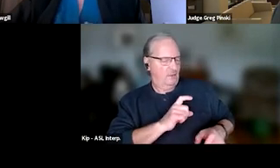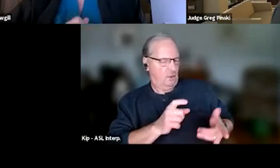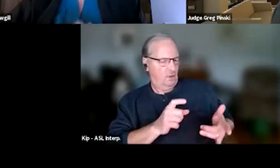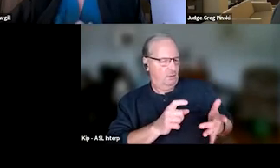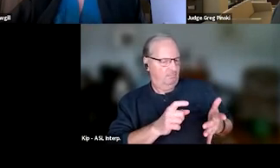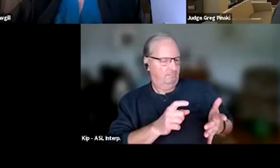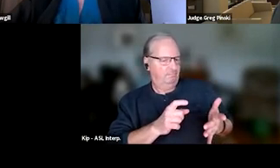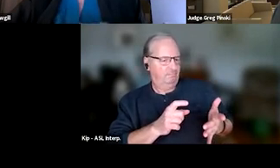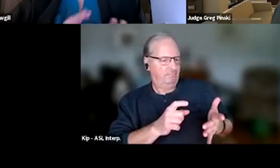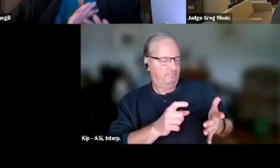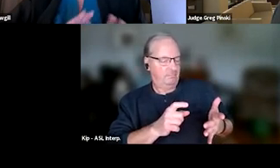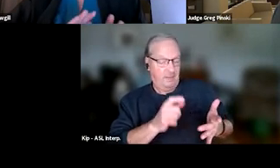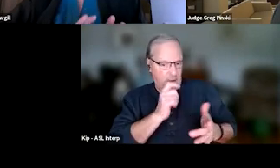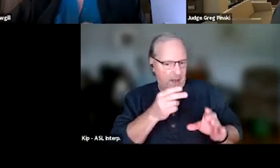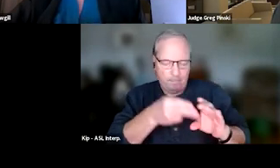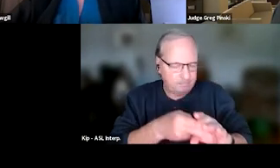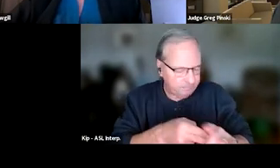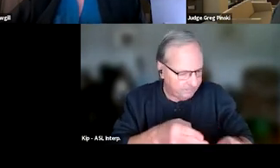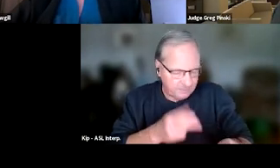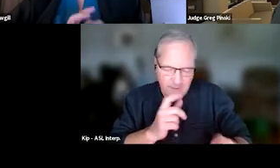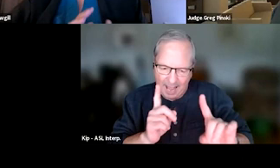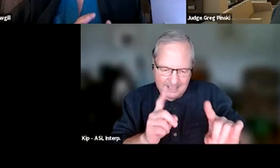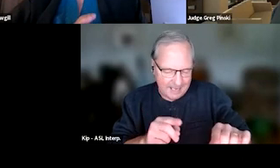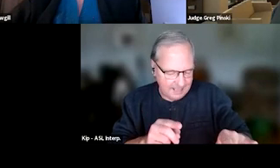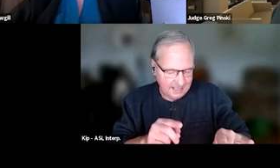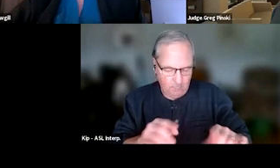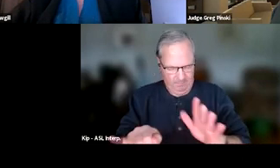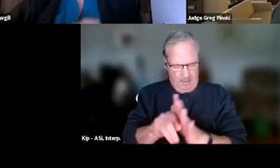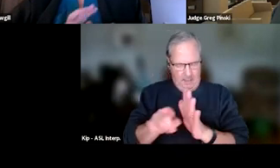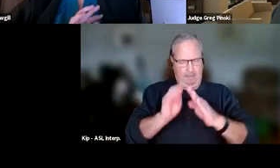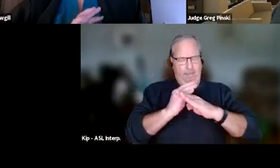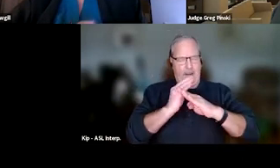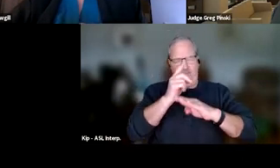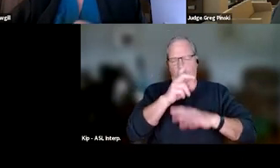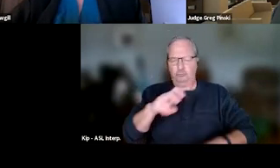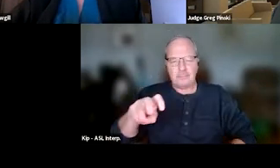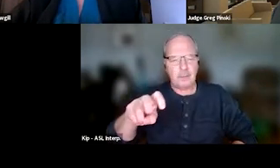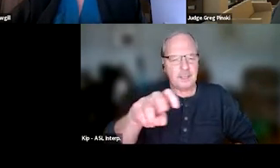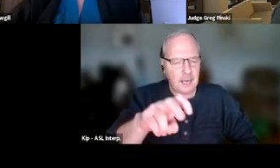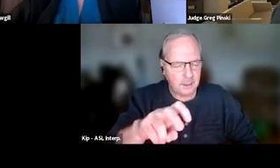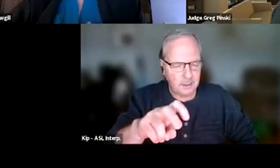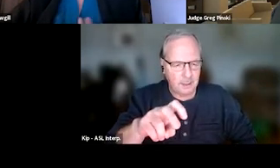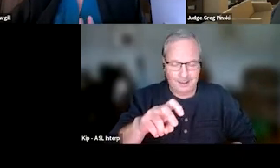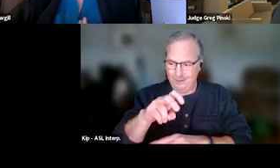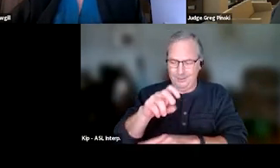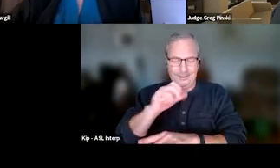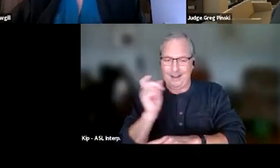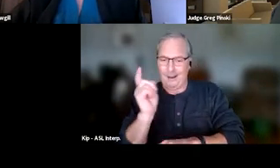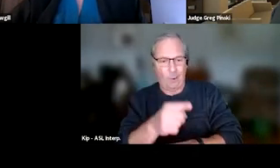or they're not attending, and we've already identified any barriers to transportation and they're just not going, then you do need to sanction that.